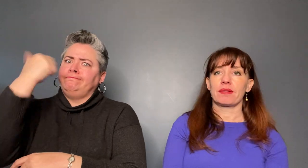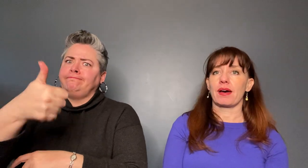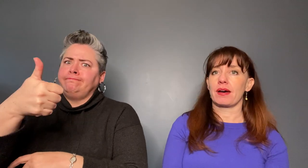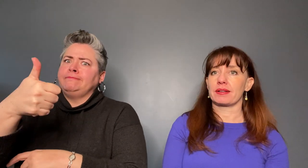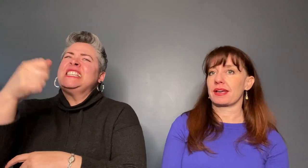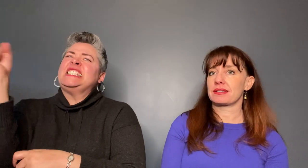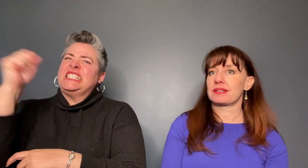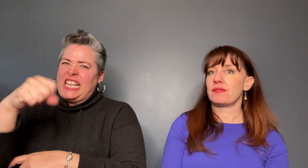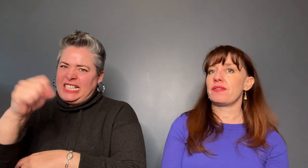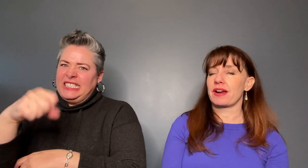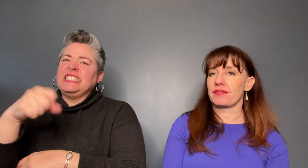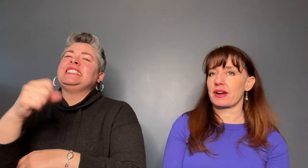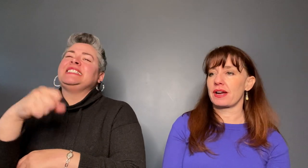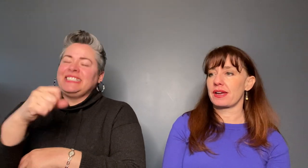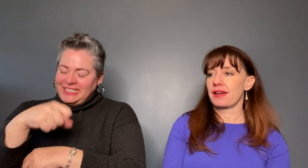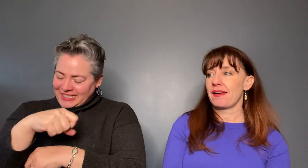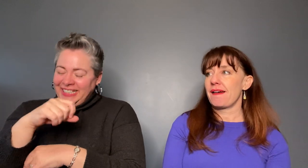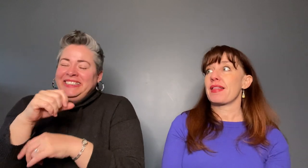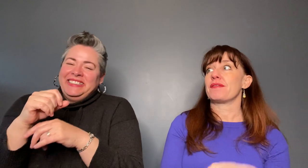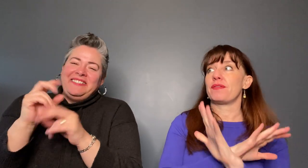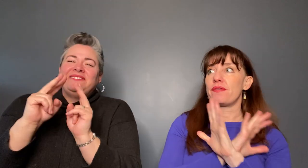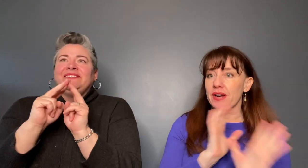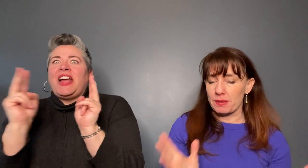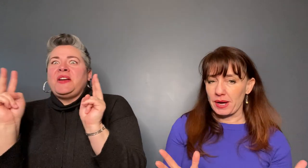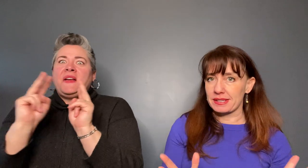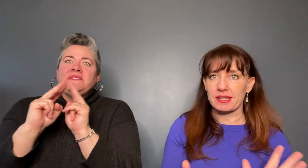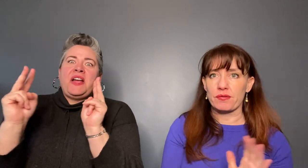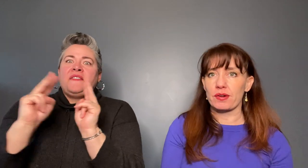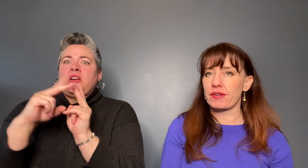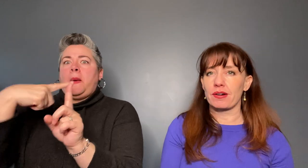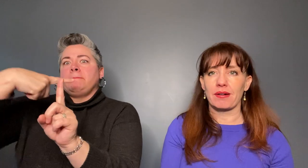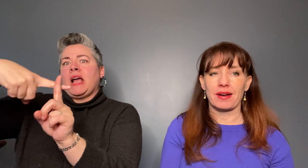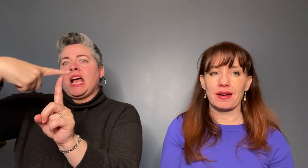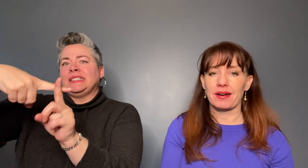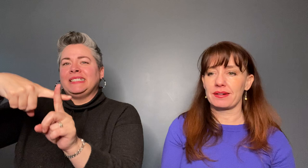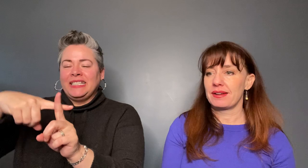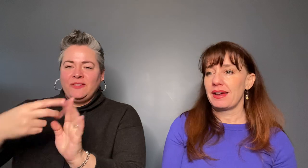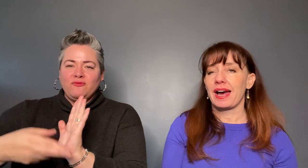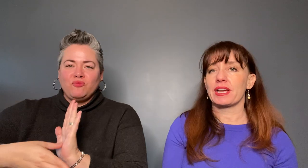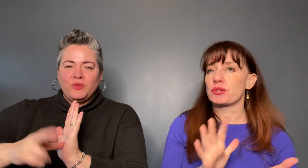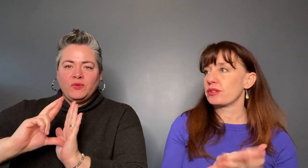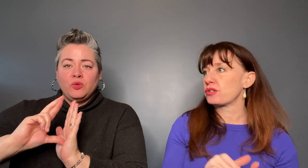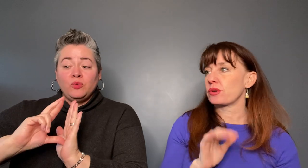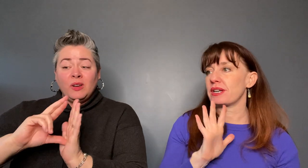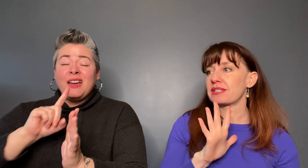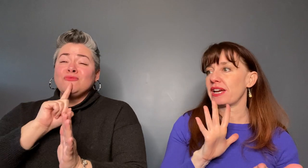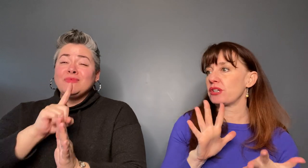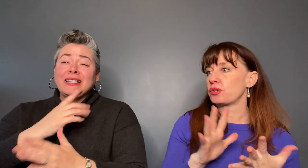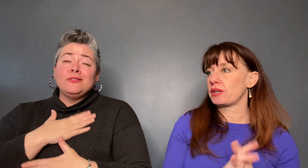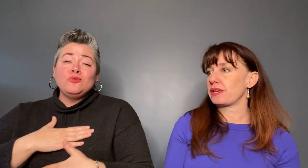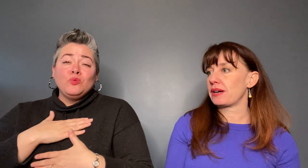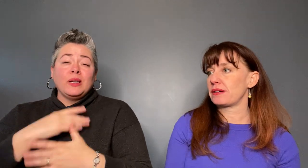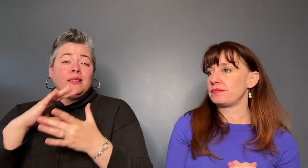yes very very very positive review. I enjoyed the stories, I enjoyed the